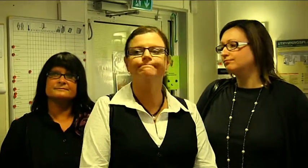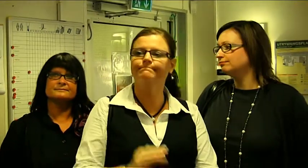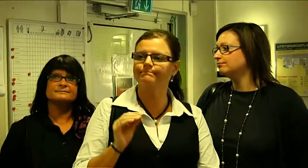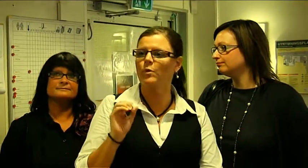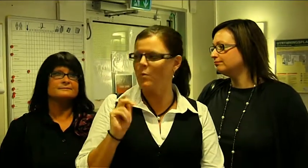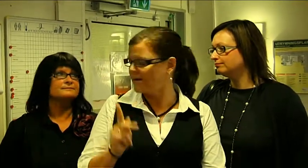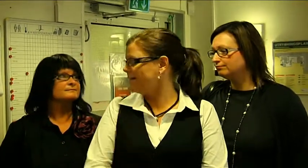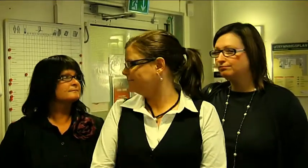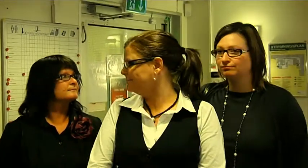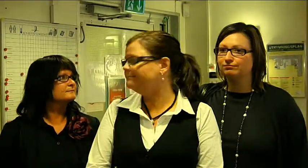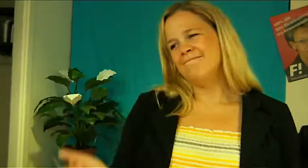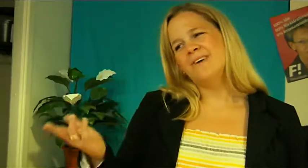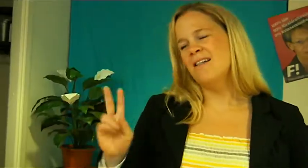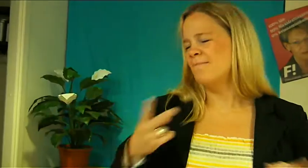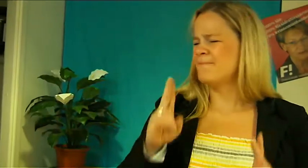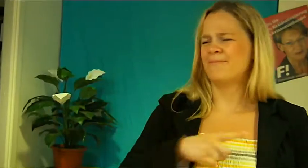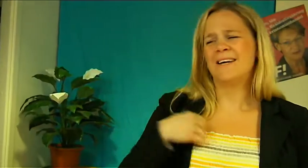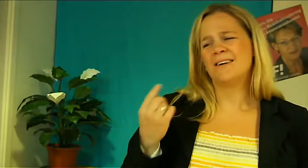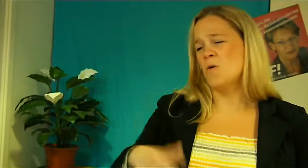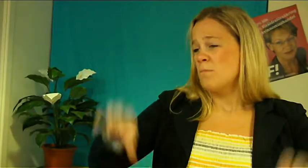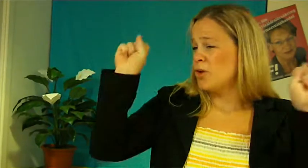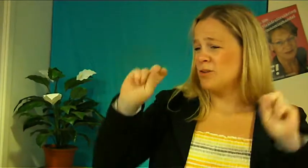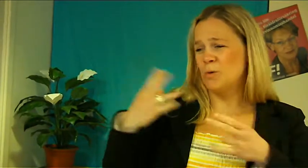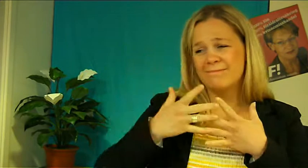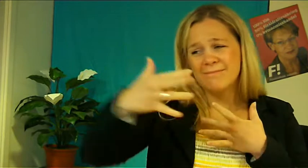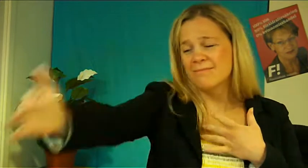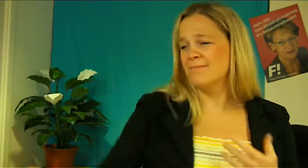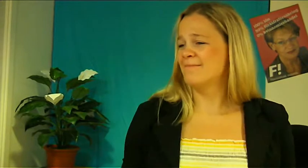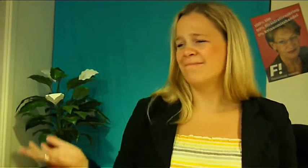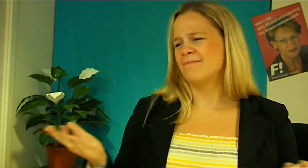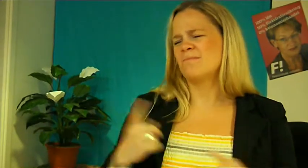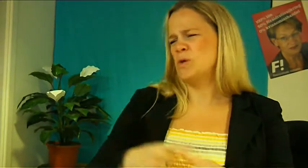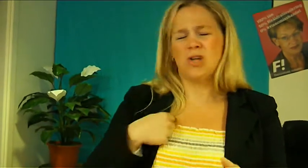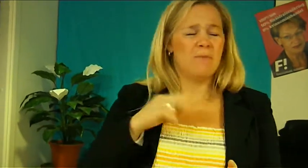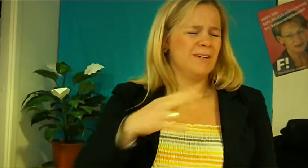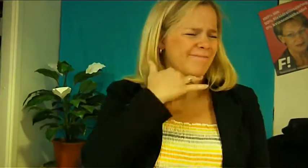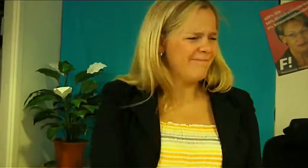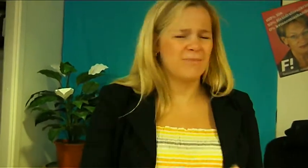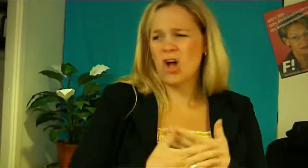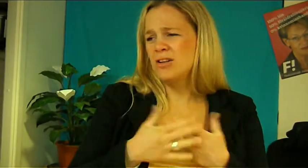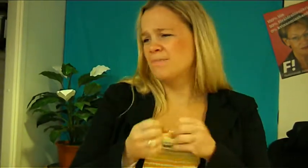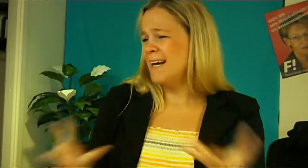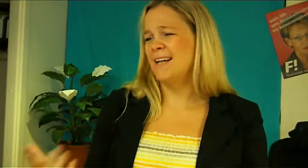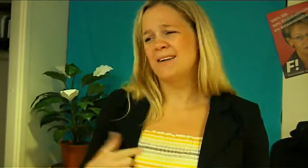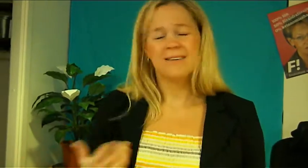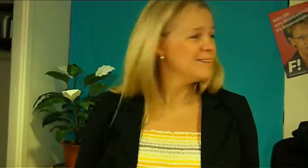Okay. We are unfortunately busy and I yet dislike computer games.